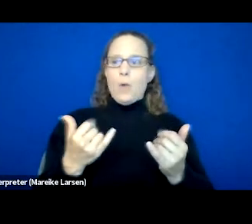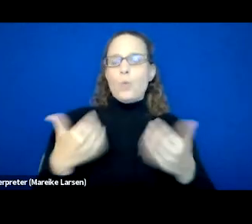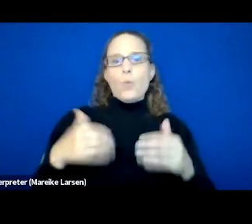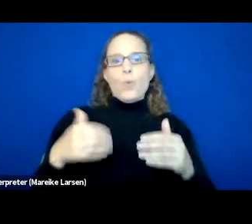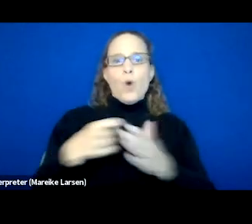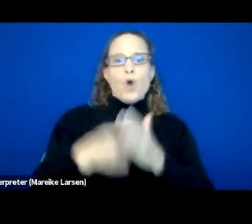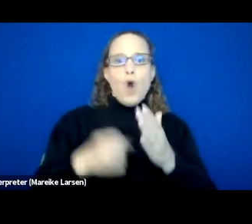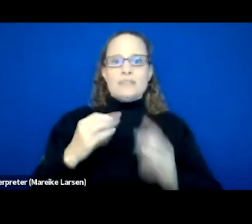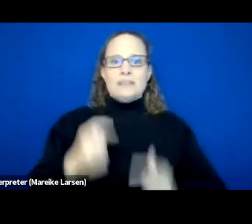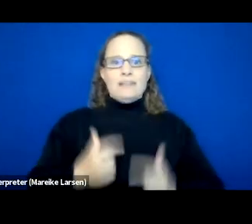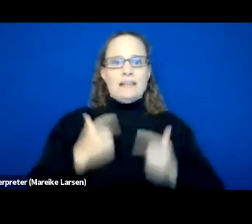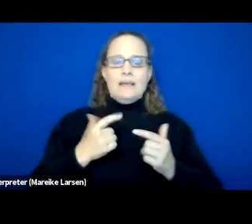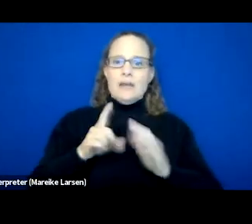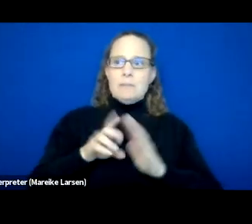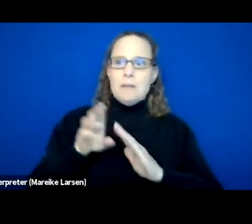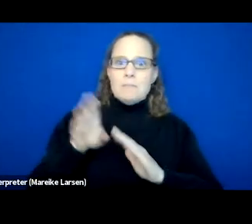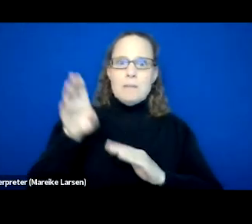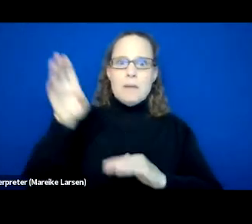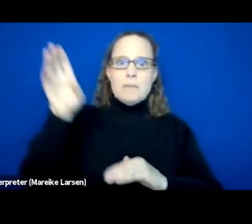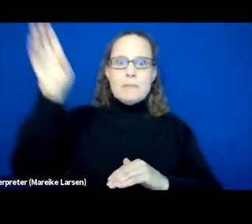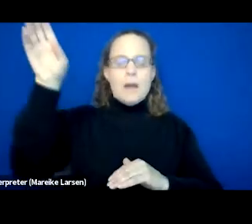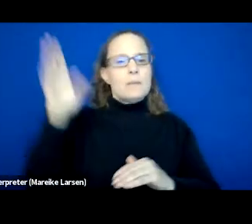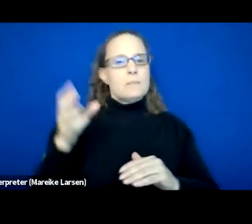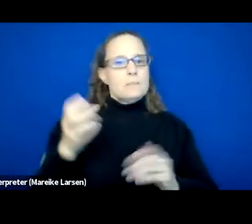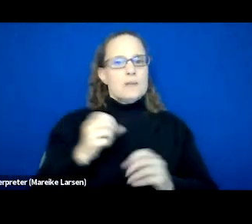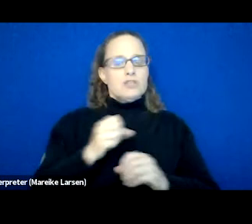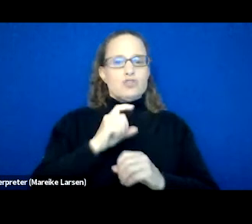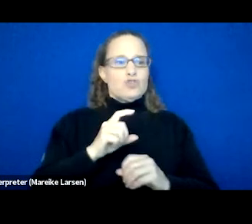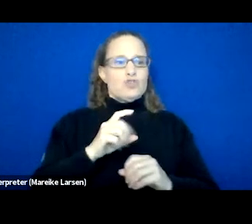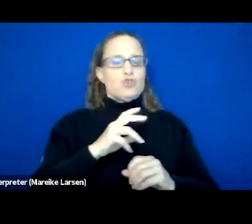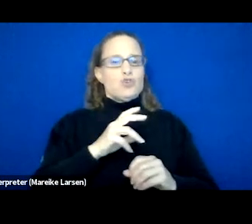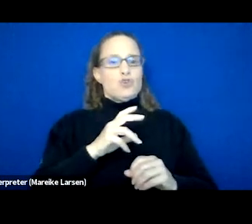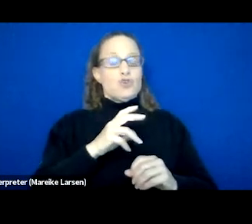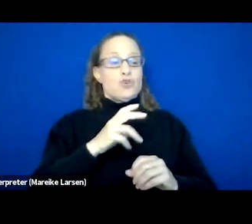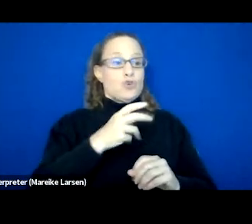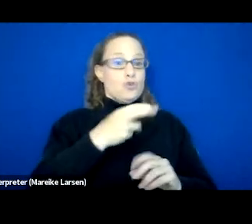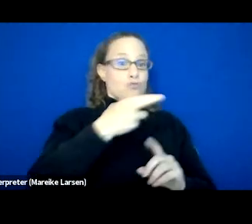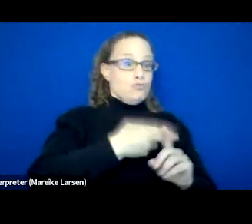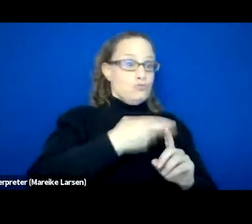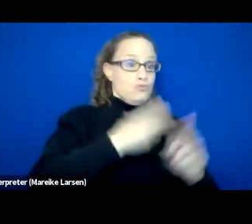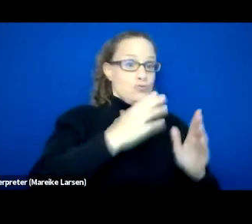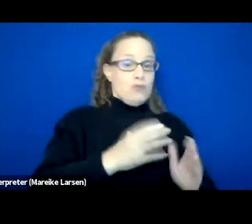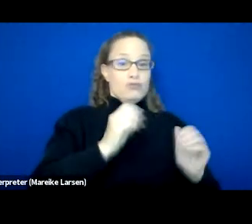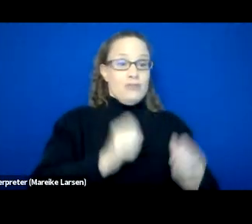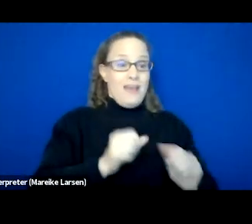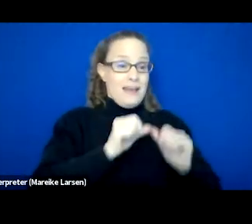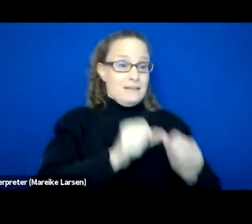and on the rise. We wanna make sure that, that's not a distraction to those that are knee-deep in their recovery